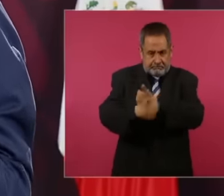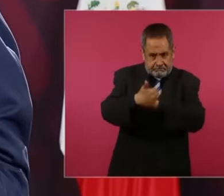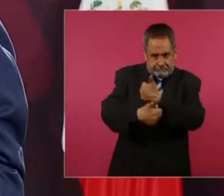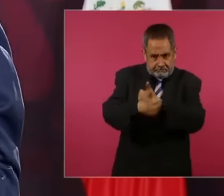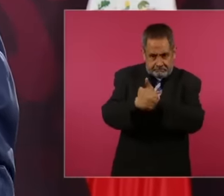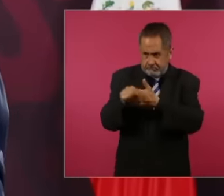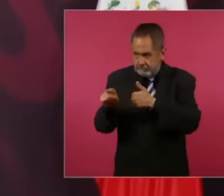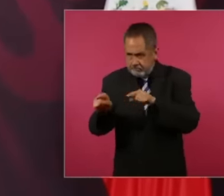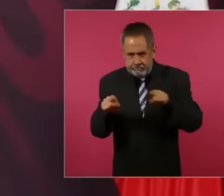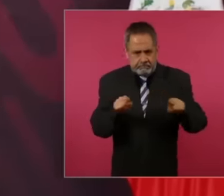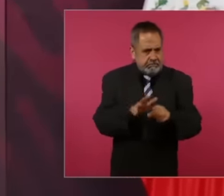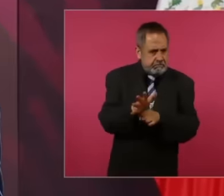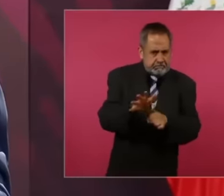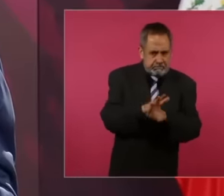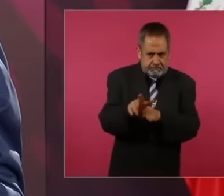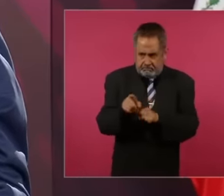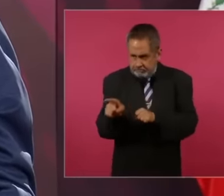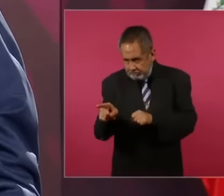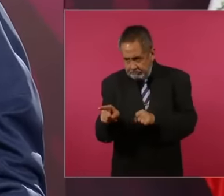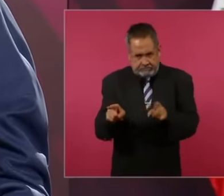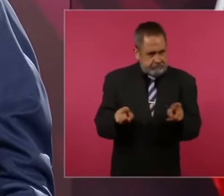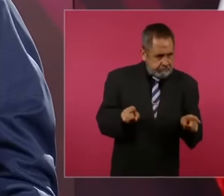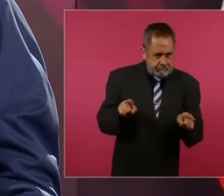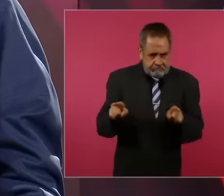explain